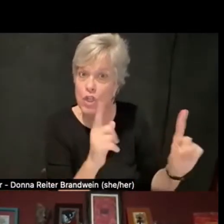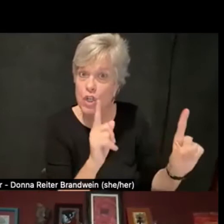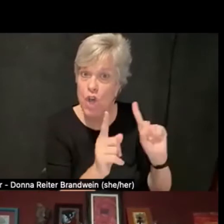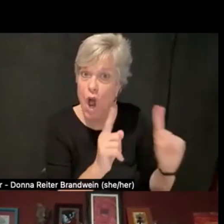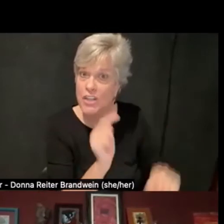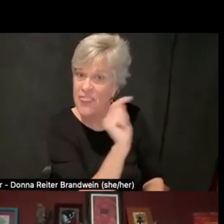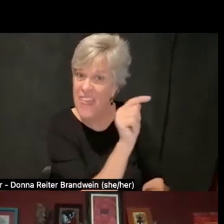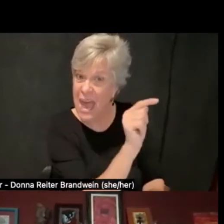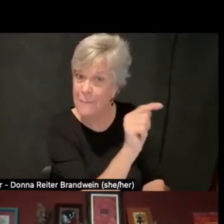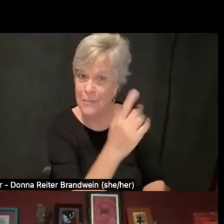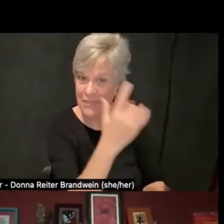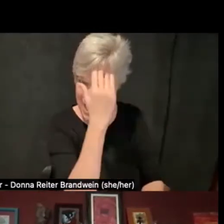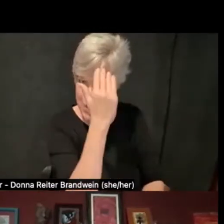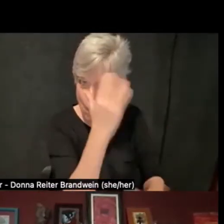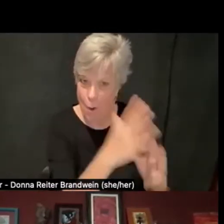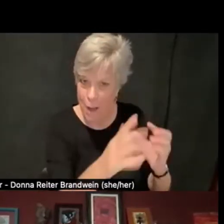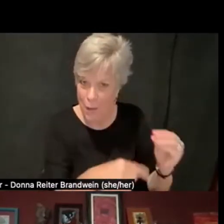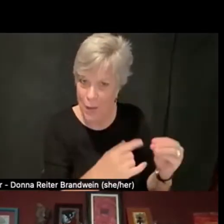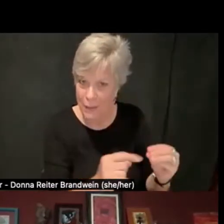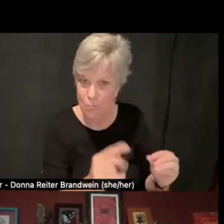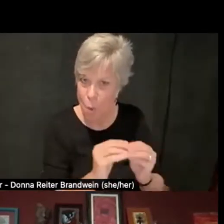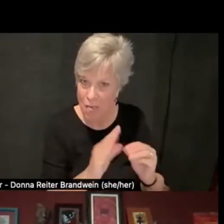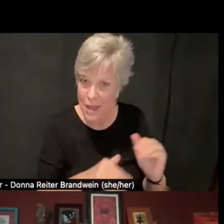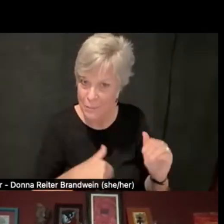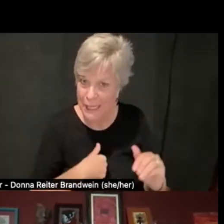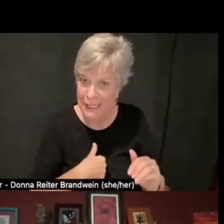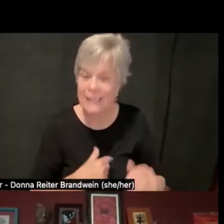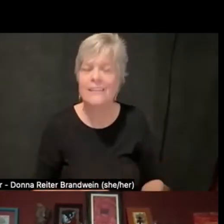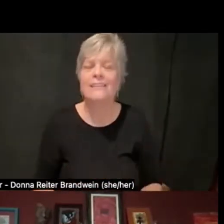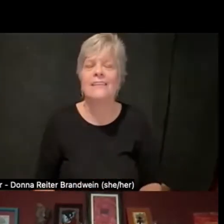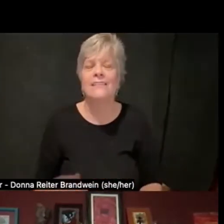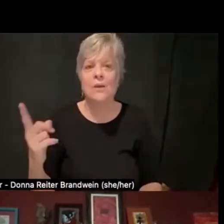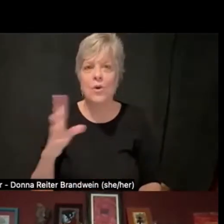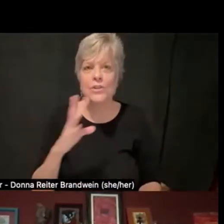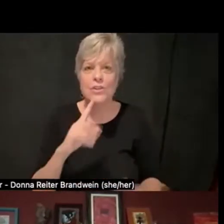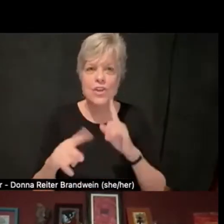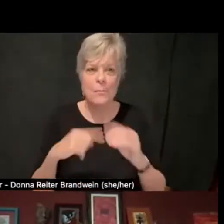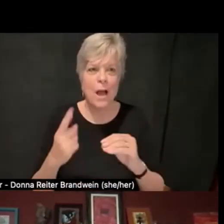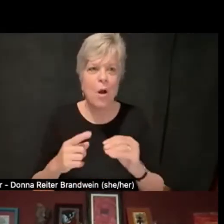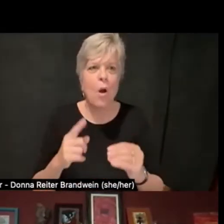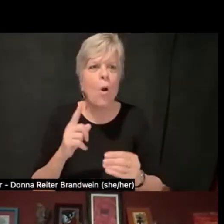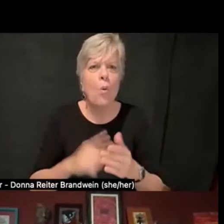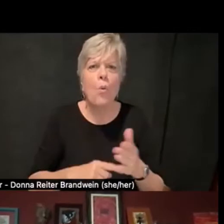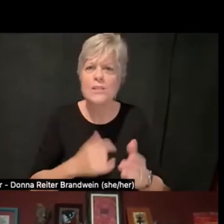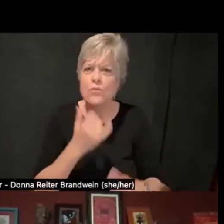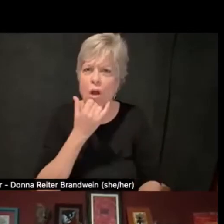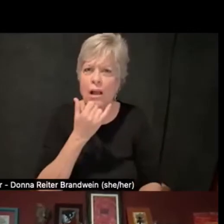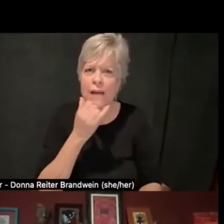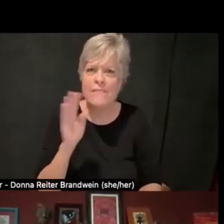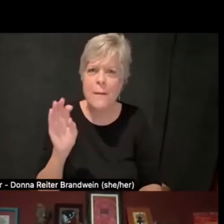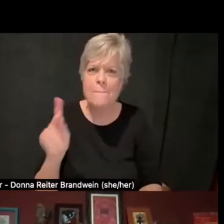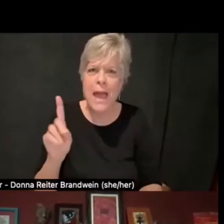And if someone wants to talk about, you know, what's wrong with having a backdoor in a digital interface because it's no better